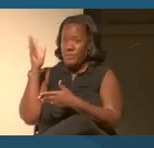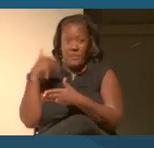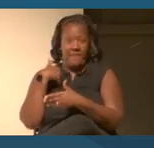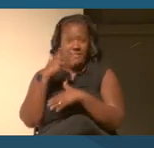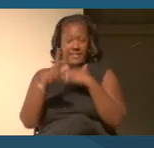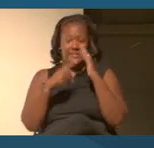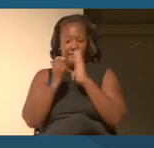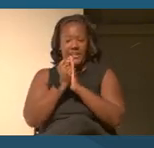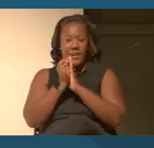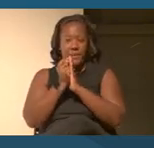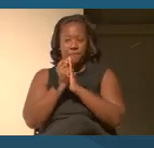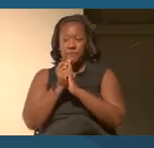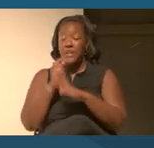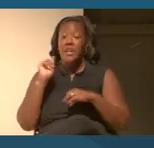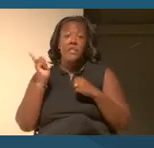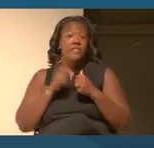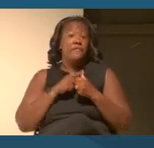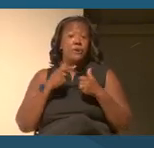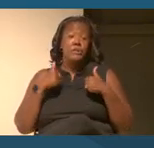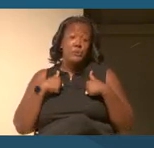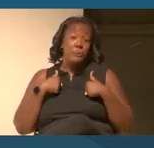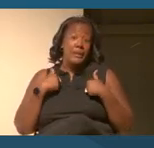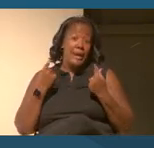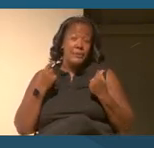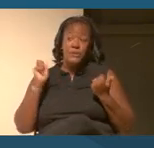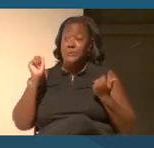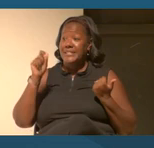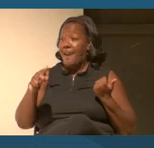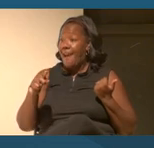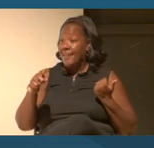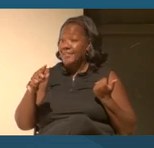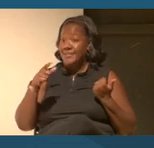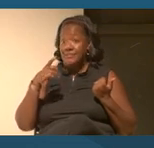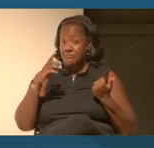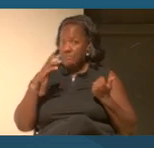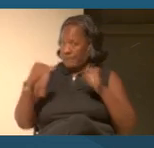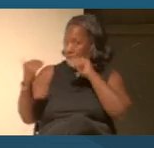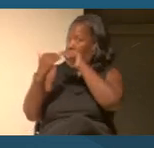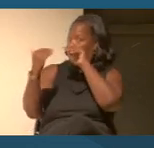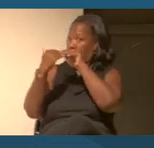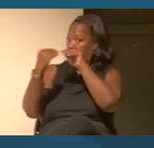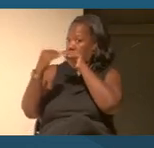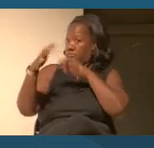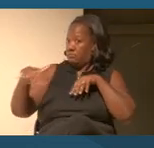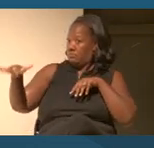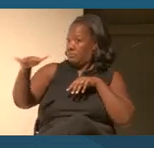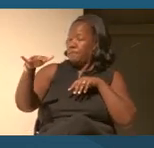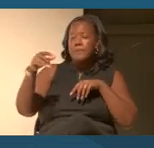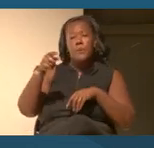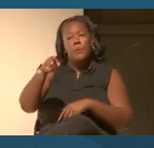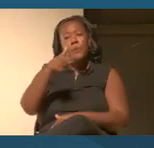So, the first thing that I might ask you as my colleague says, when you watch that video,